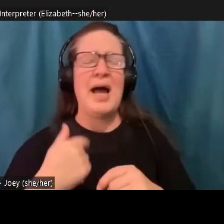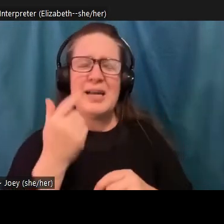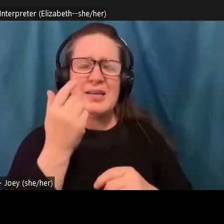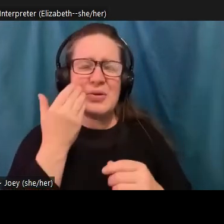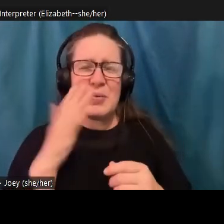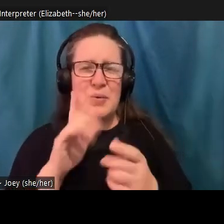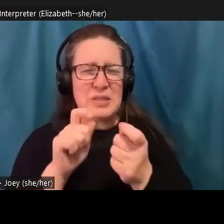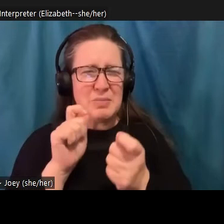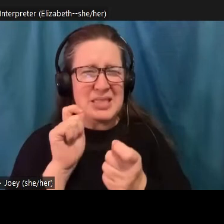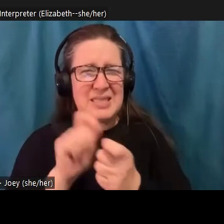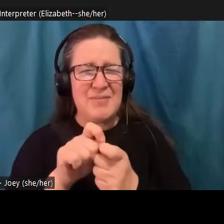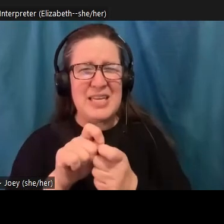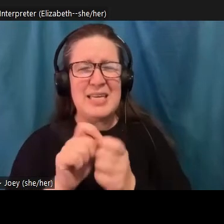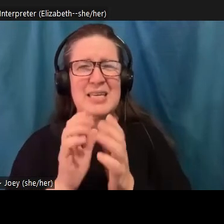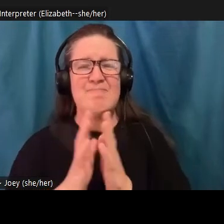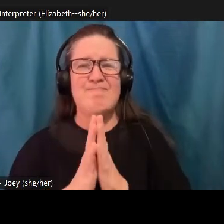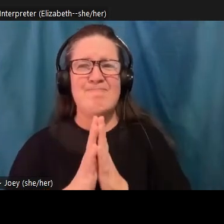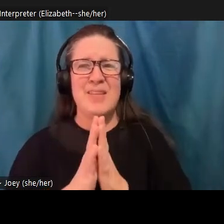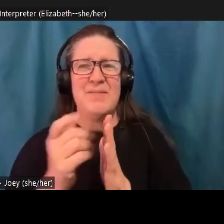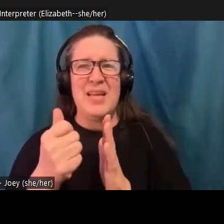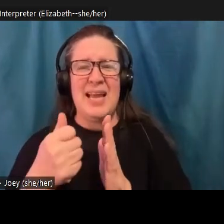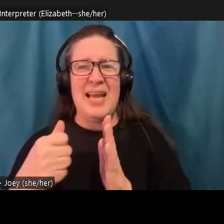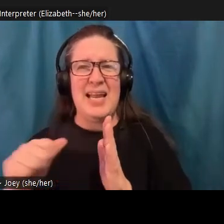you know, off the top of my head that are really looking at this